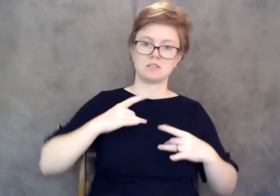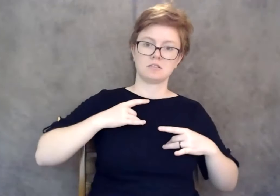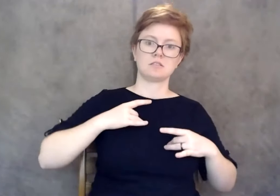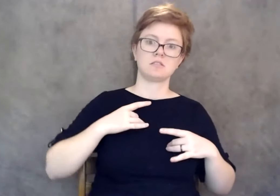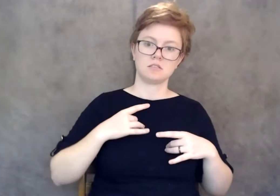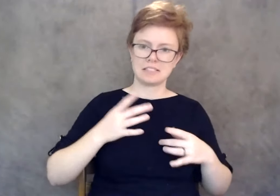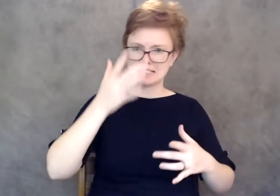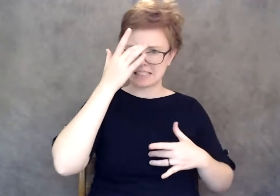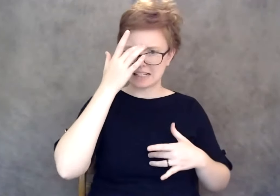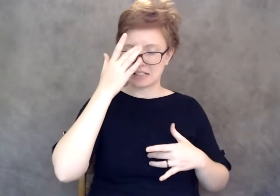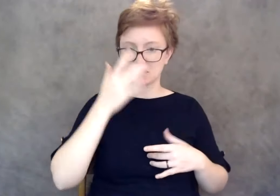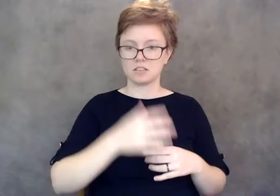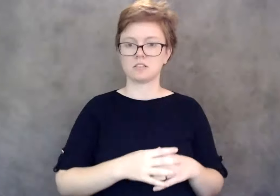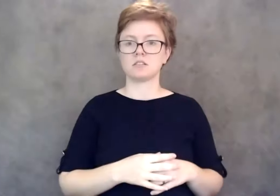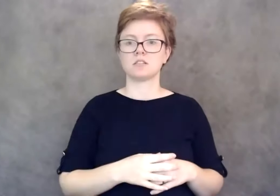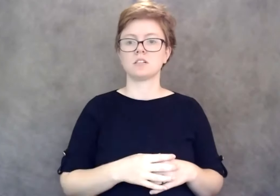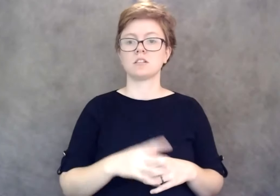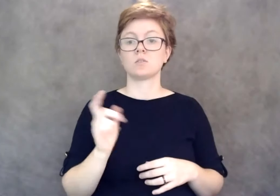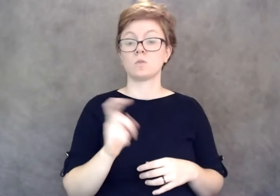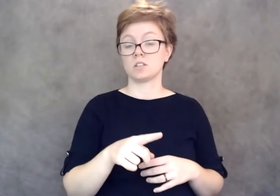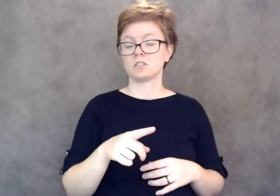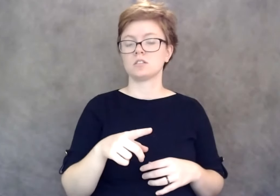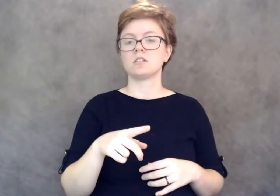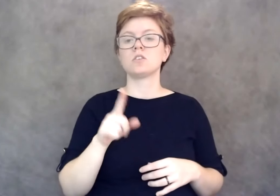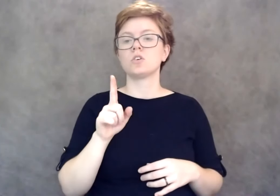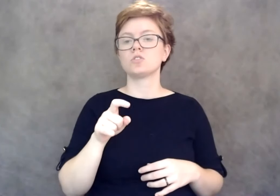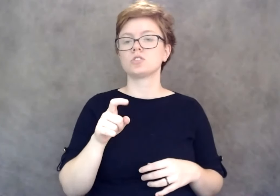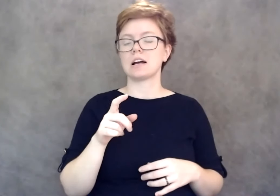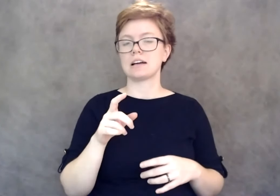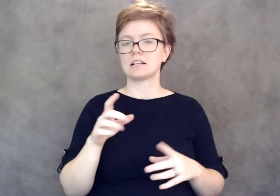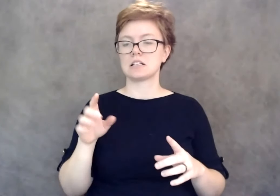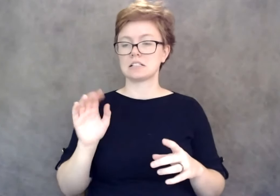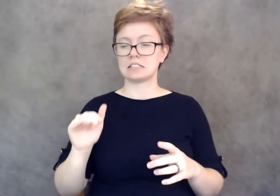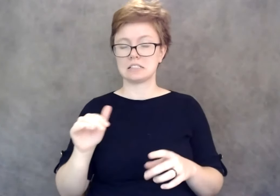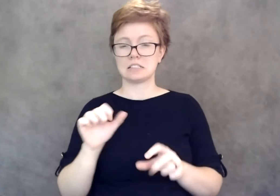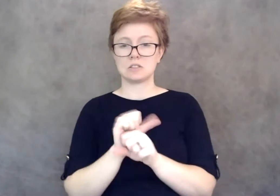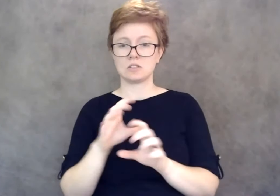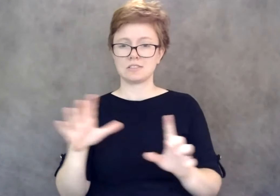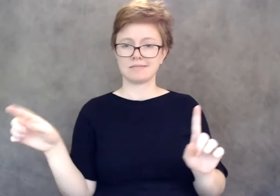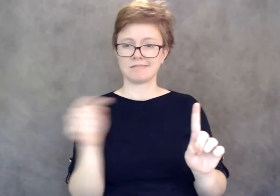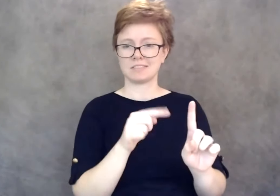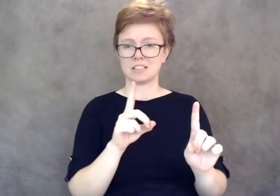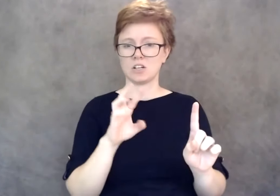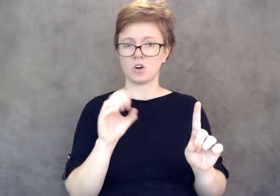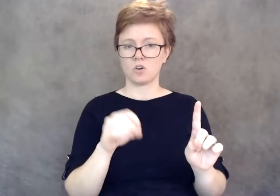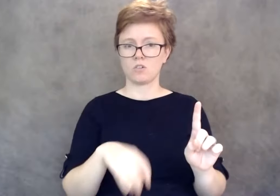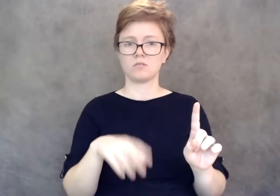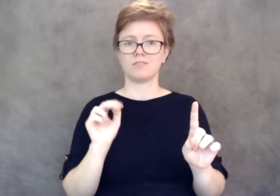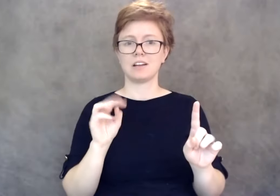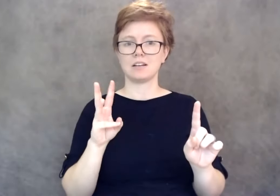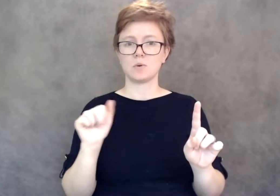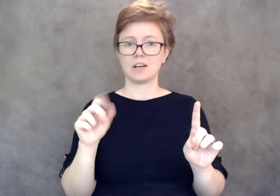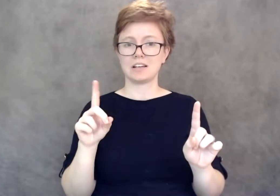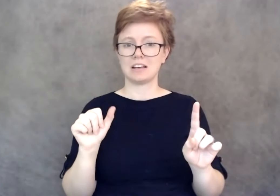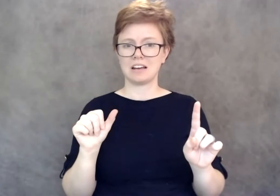Should I direct the employee to reach out to DRO, NW ADA, or somewhere else?